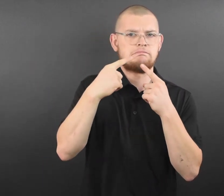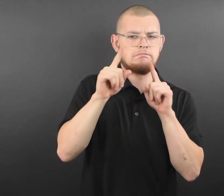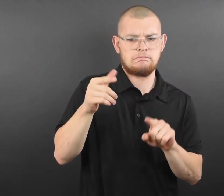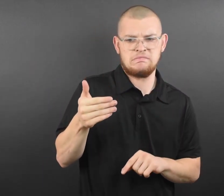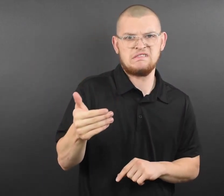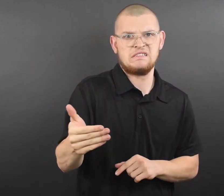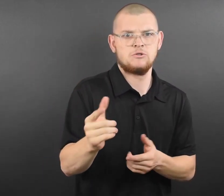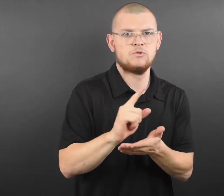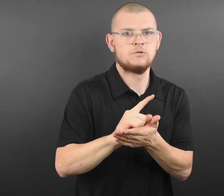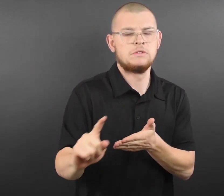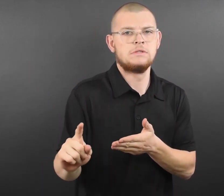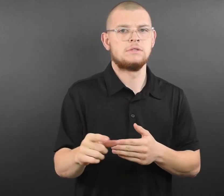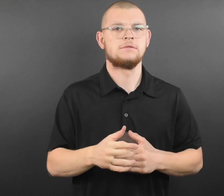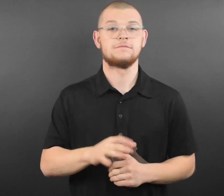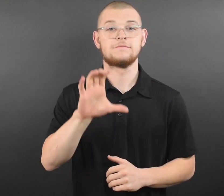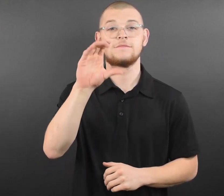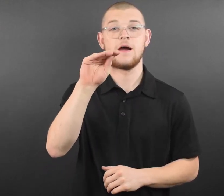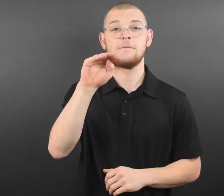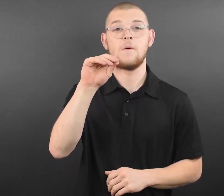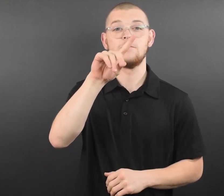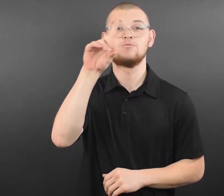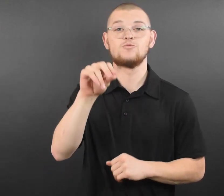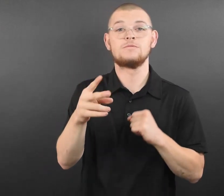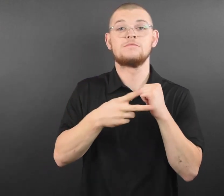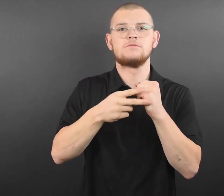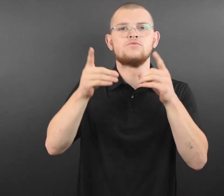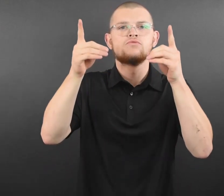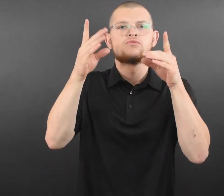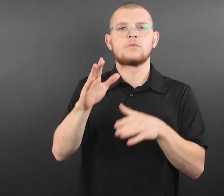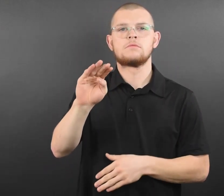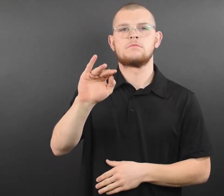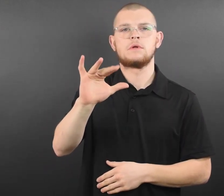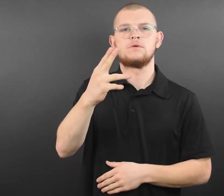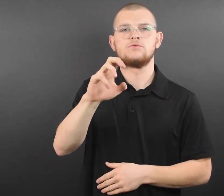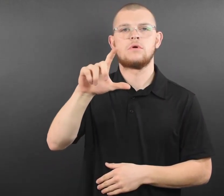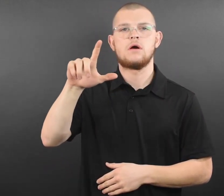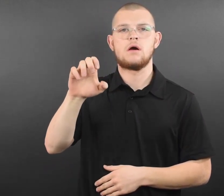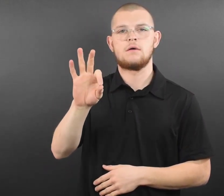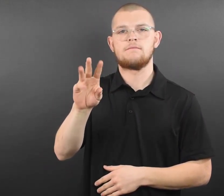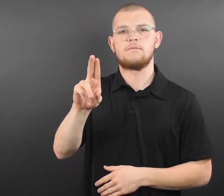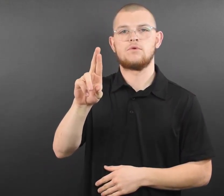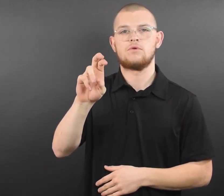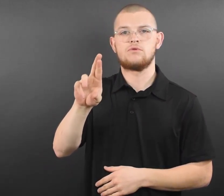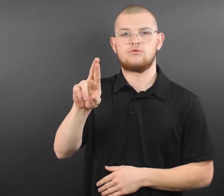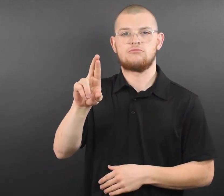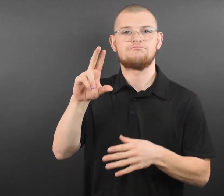Once a kid is entered, they will be included in all following drawings. The drawings will be